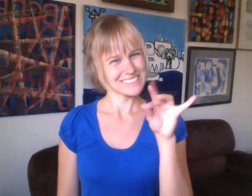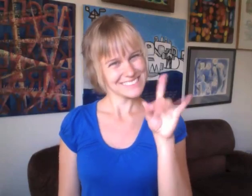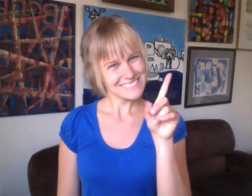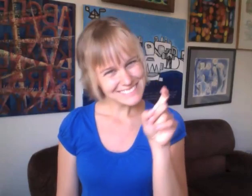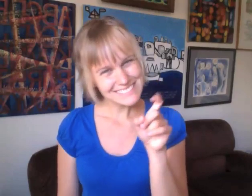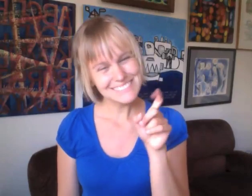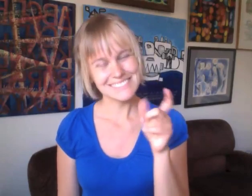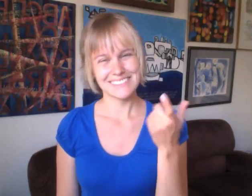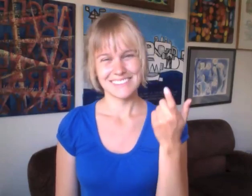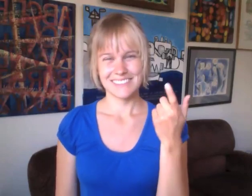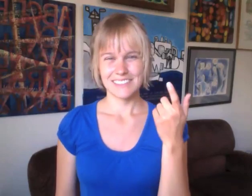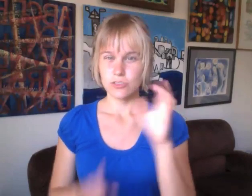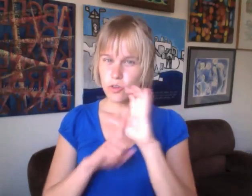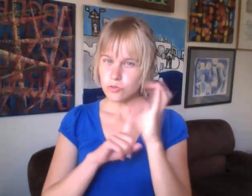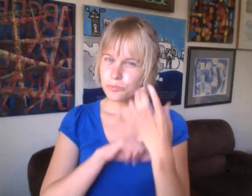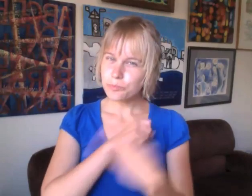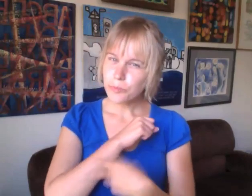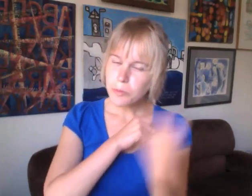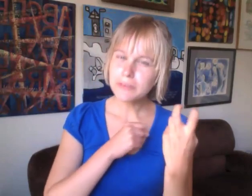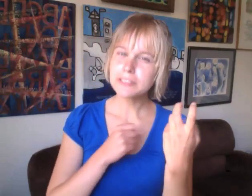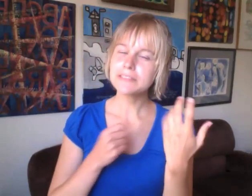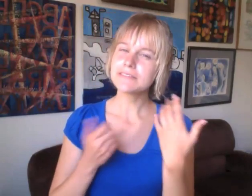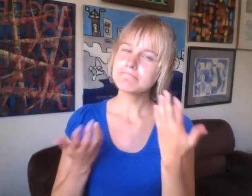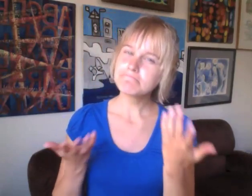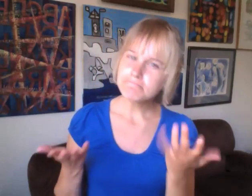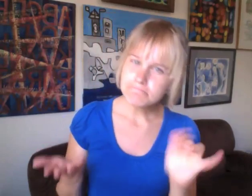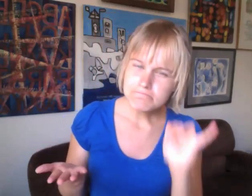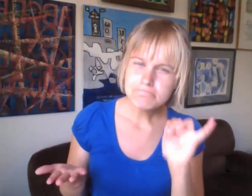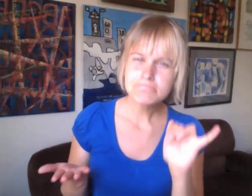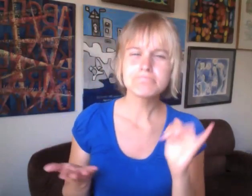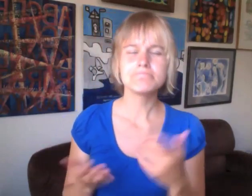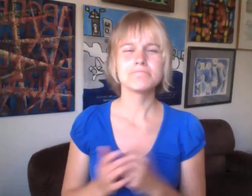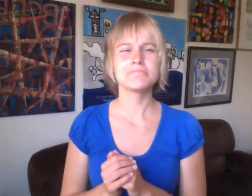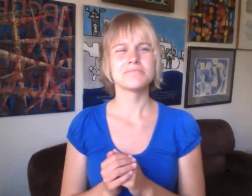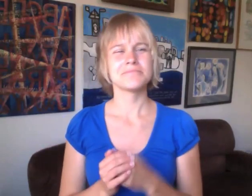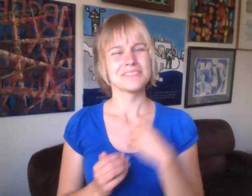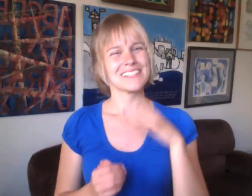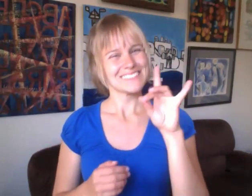At first, I questioned and doubted everything I have heard about cultural appropriation.